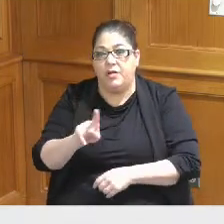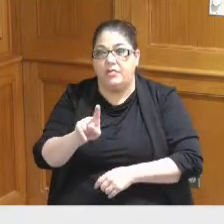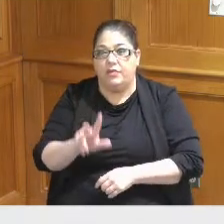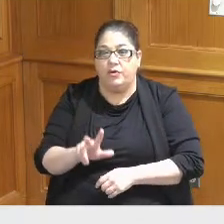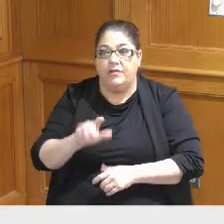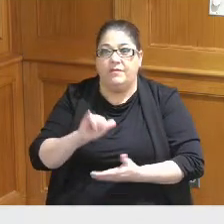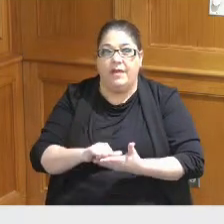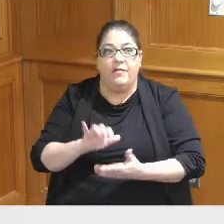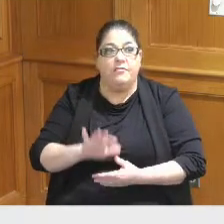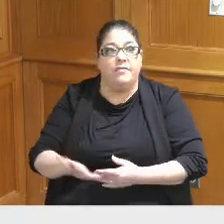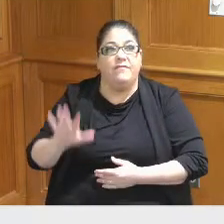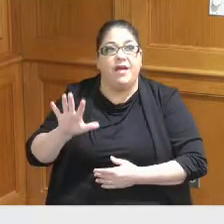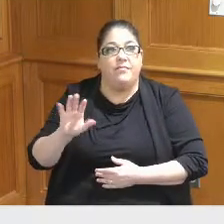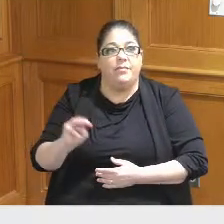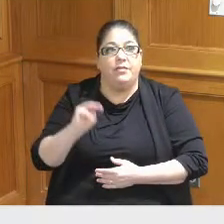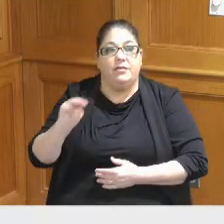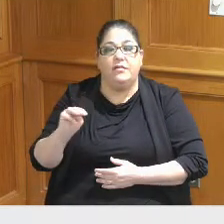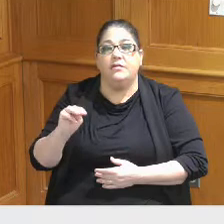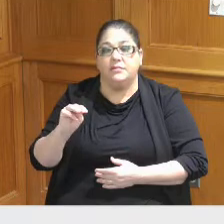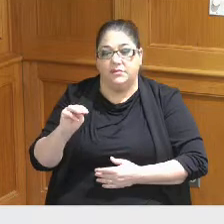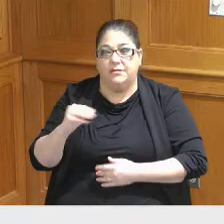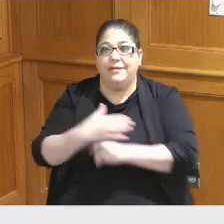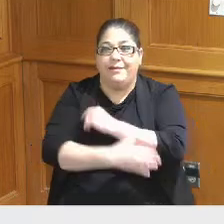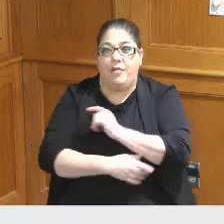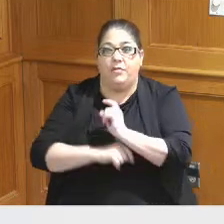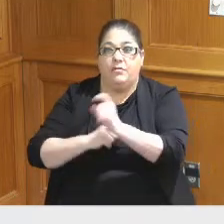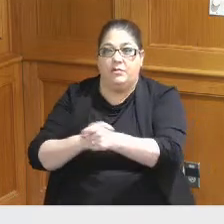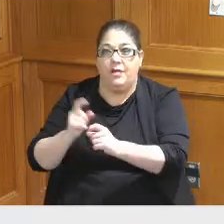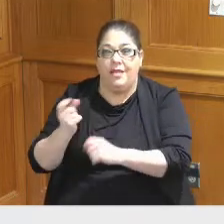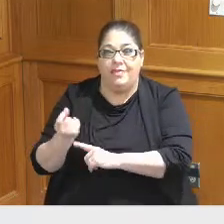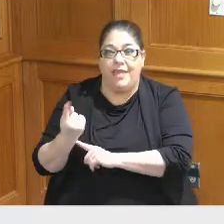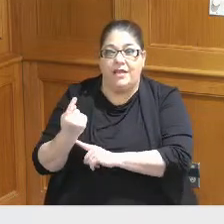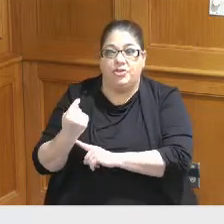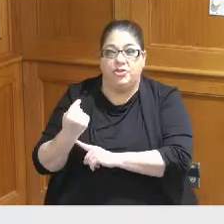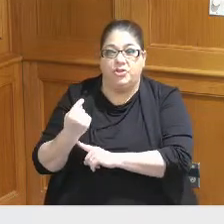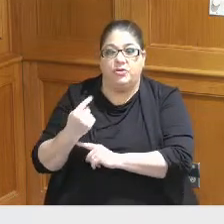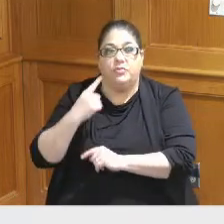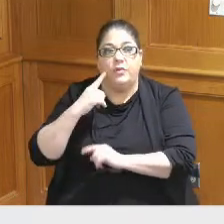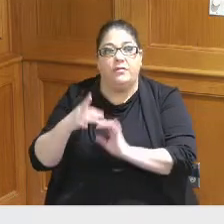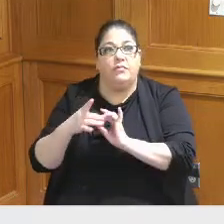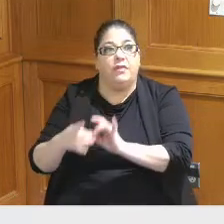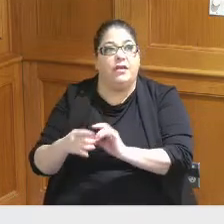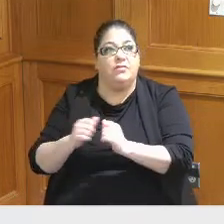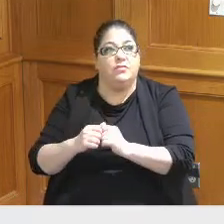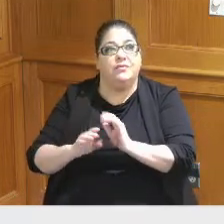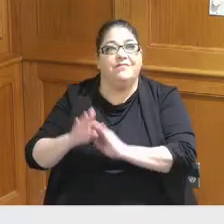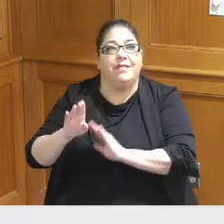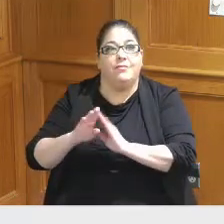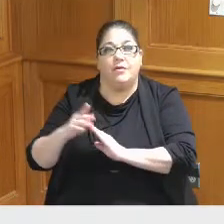there was five million that the county did last year as it relates to development costs on the